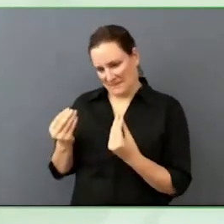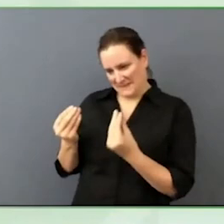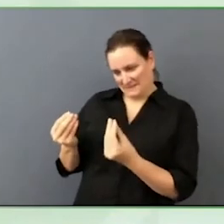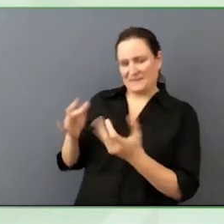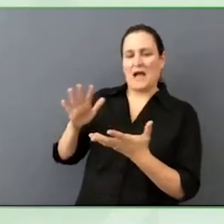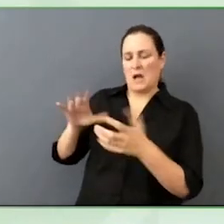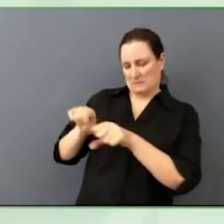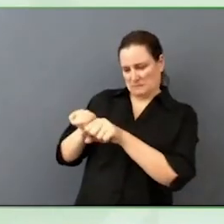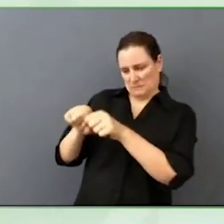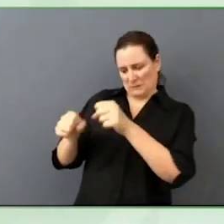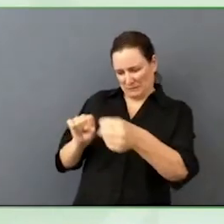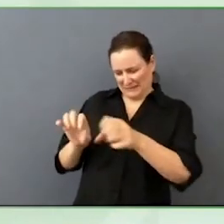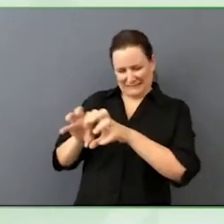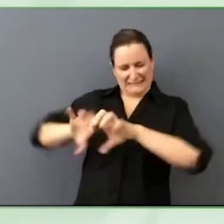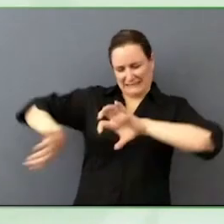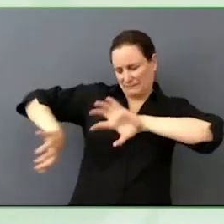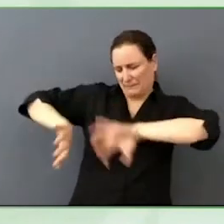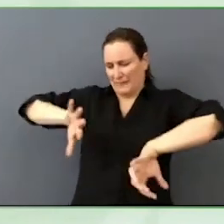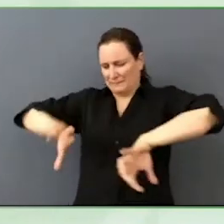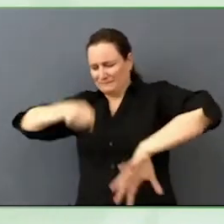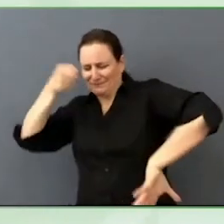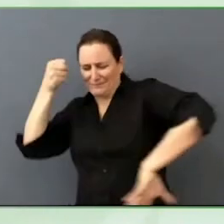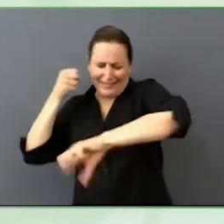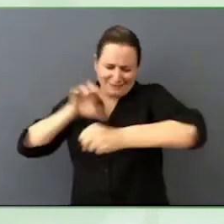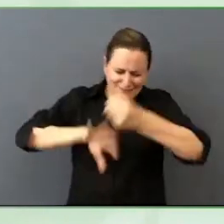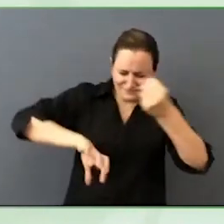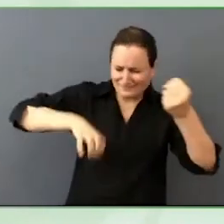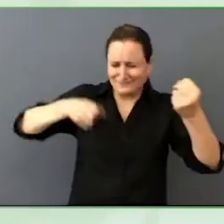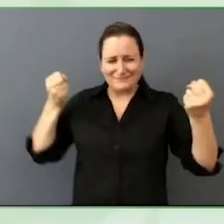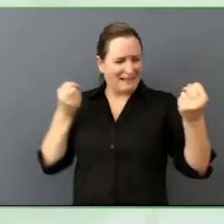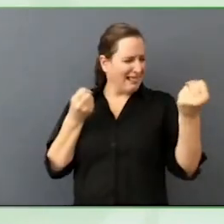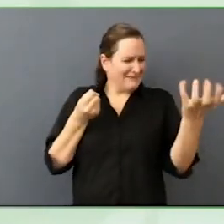There is that all peace about Ghana these conversations,